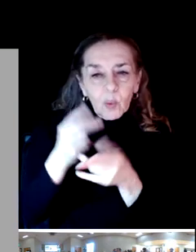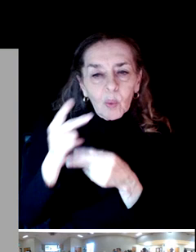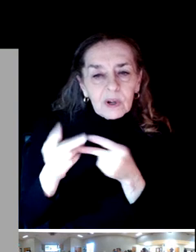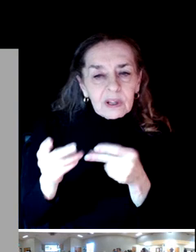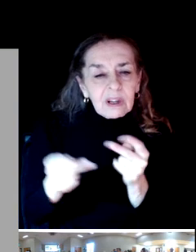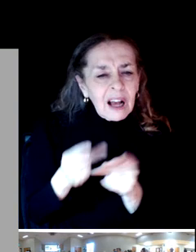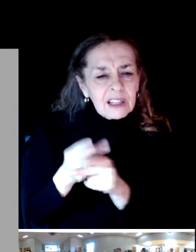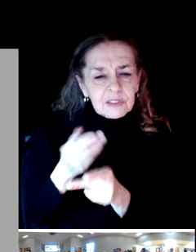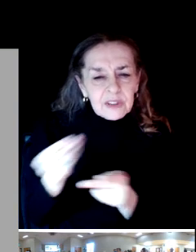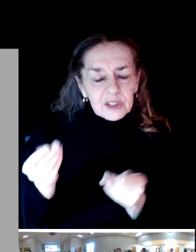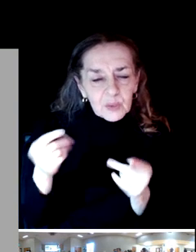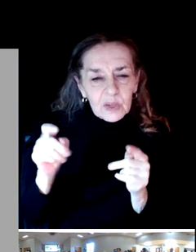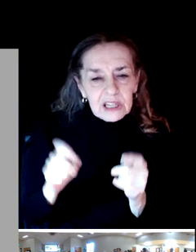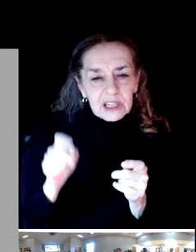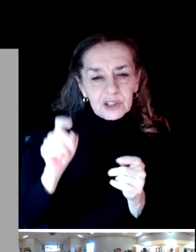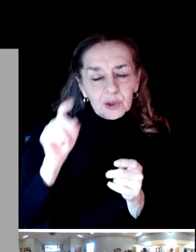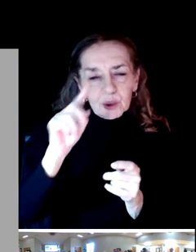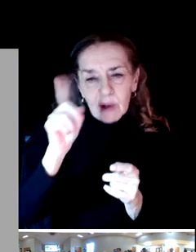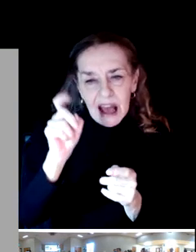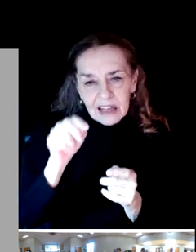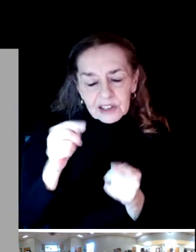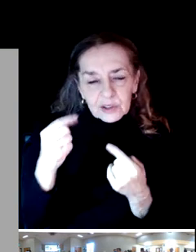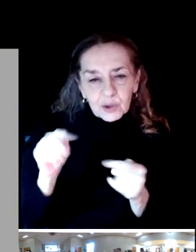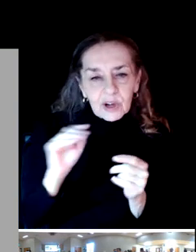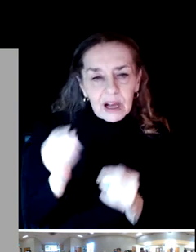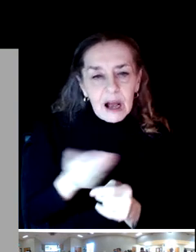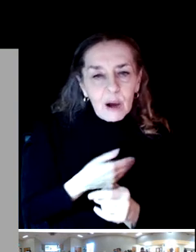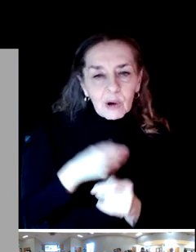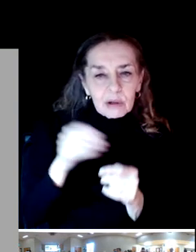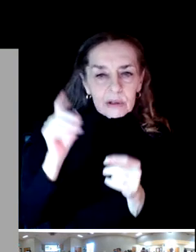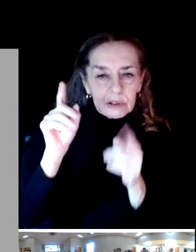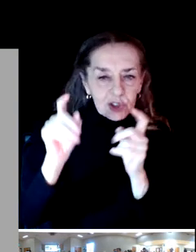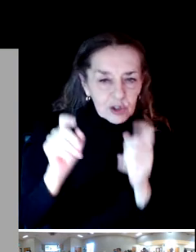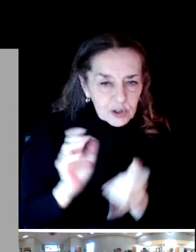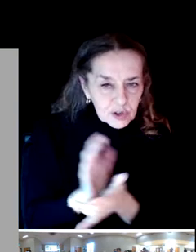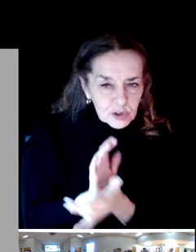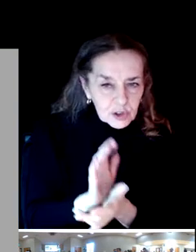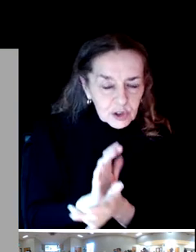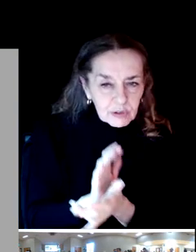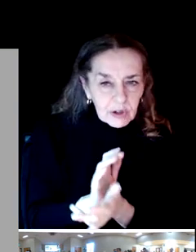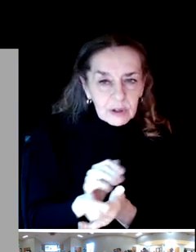So you can see we asked on a scale of one to five, you tell us how satisfied you are